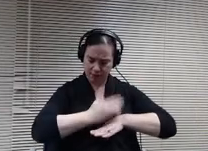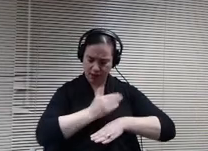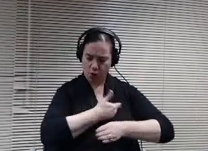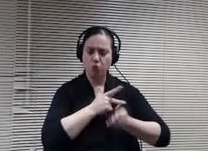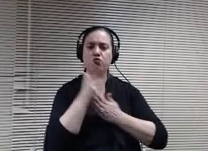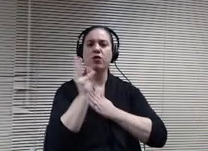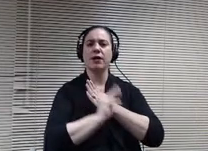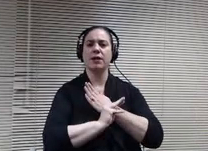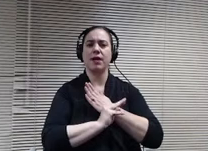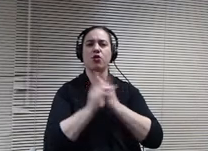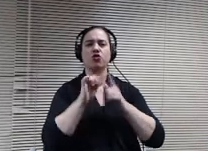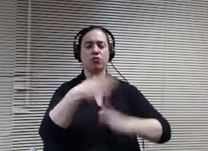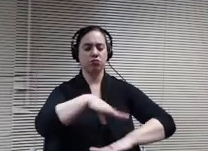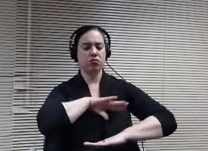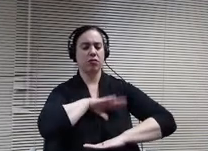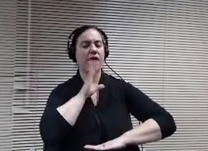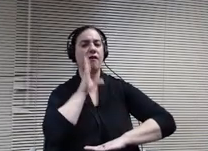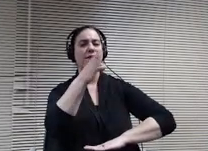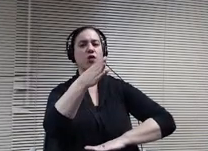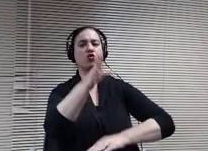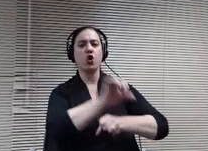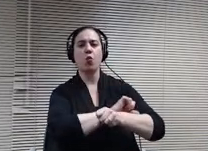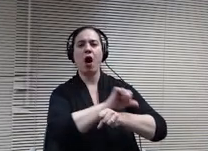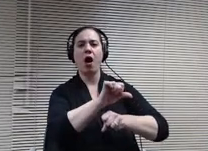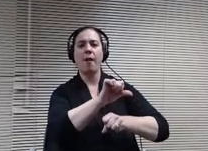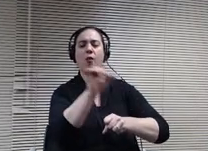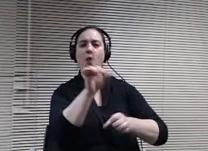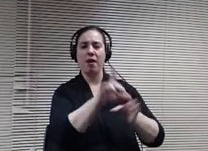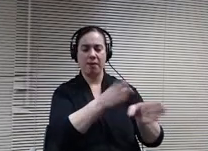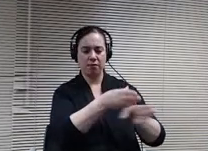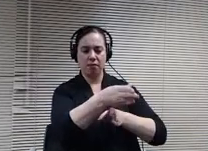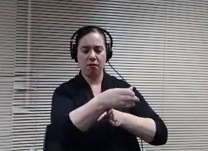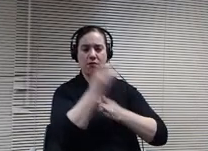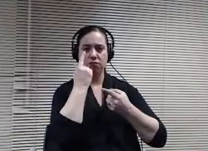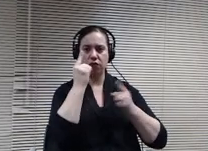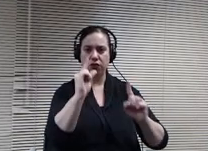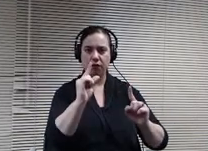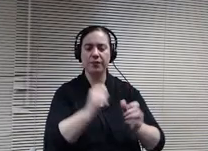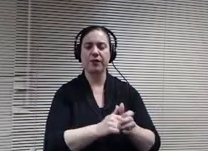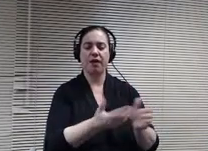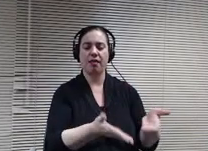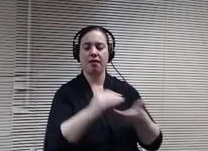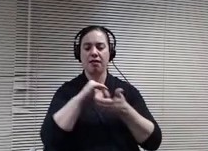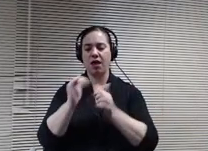those future jobs and where the markets going. Secondly, we combine it with an attacker framework. As you well know to